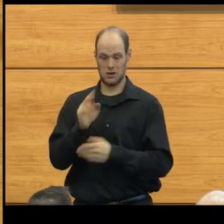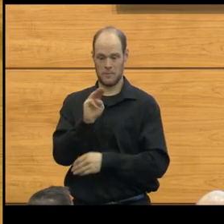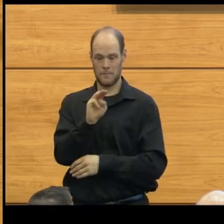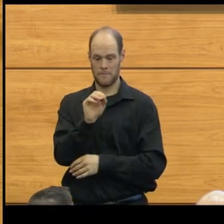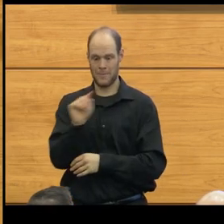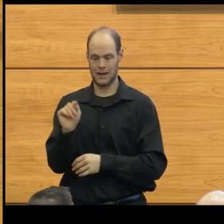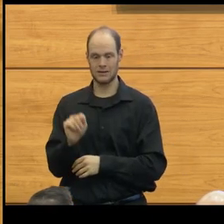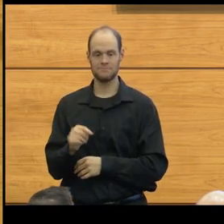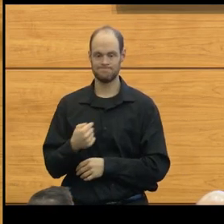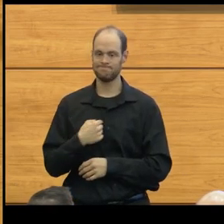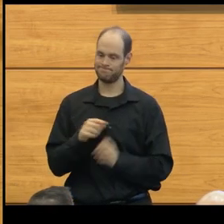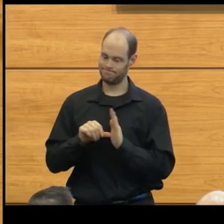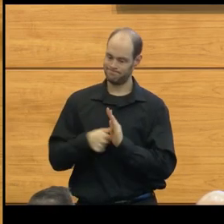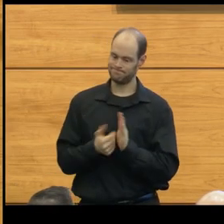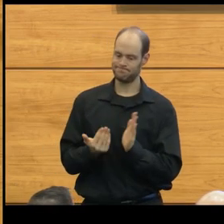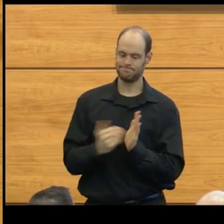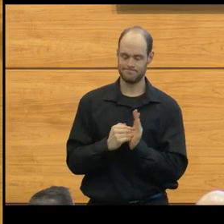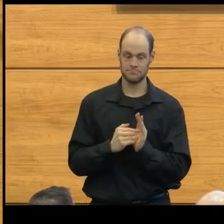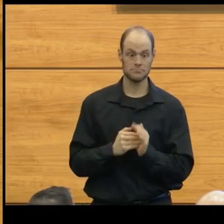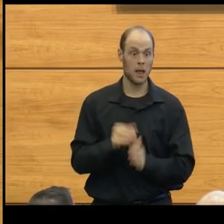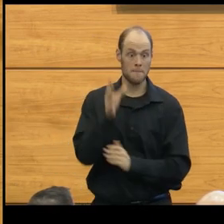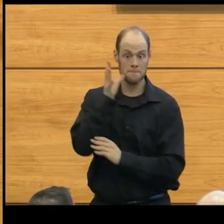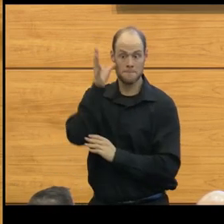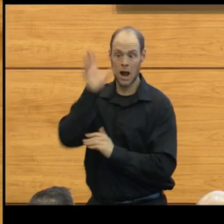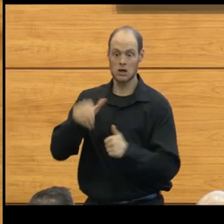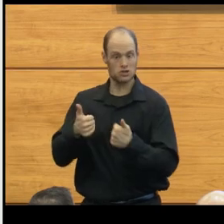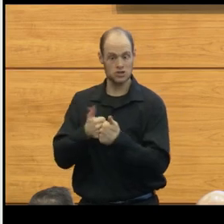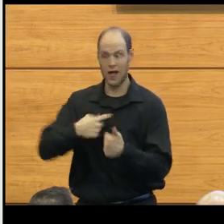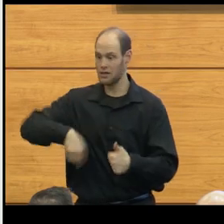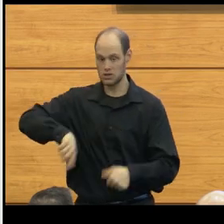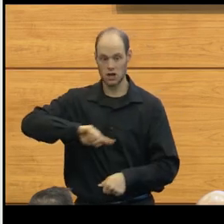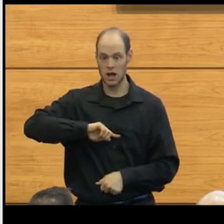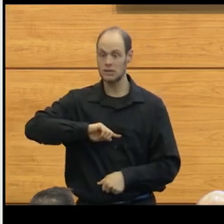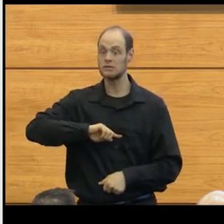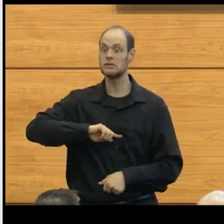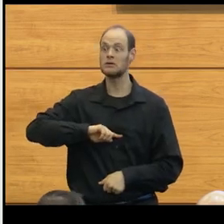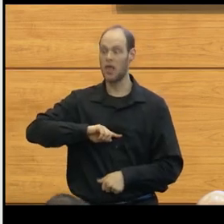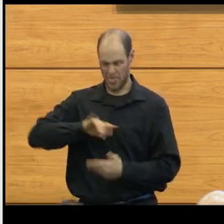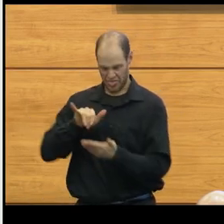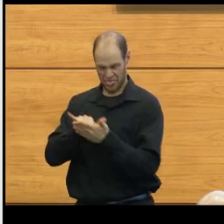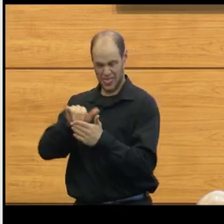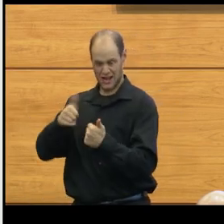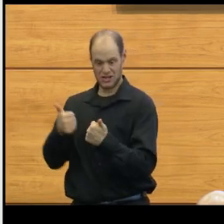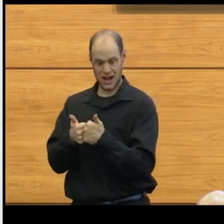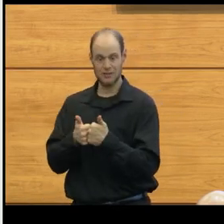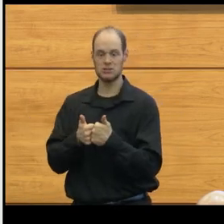I'll say this again, parents challenge us, but those challenges are important.